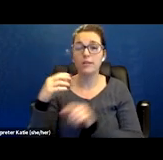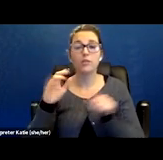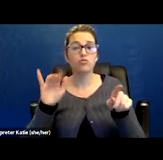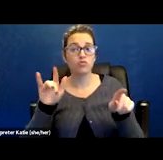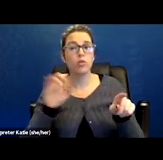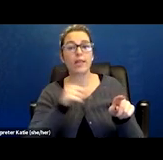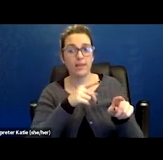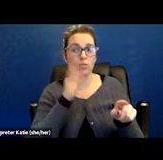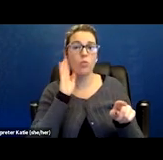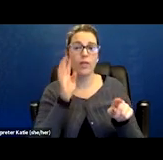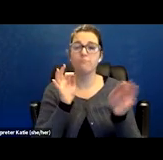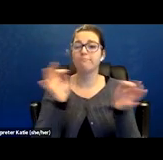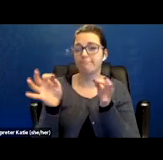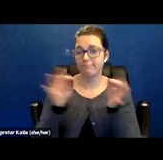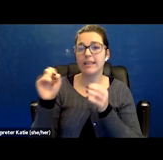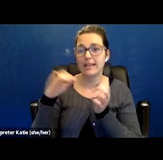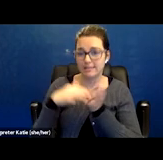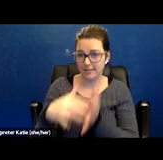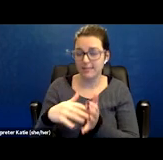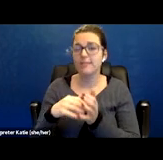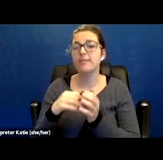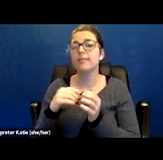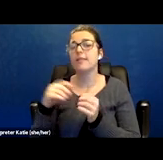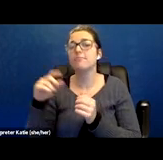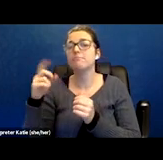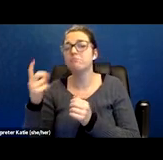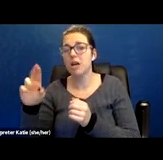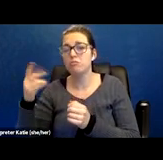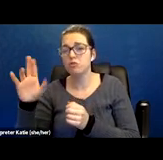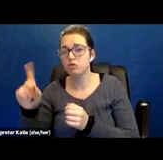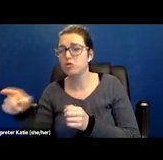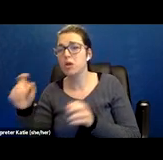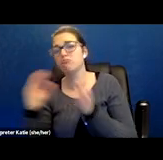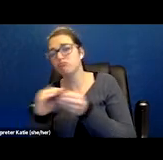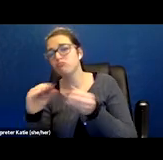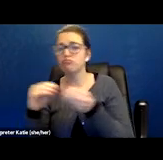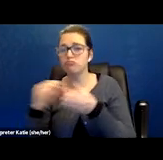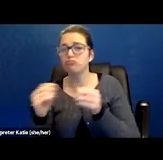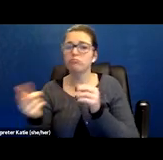walk us through the case study and then you'll chime in. Both of you kind of talk about the outcome.